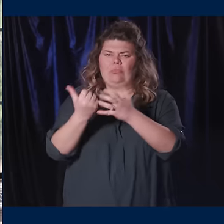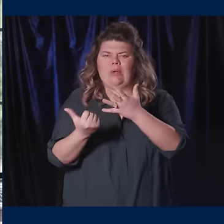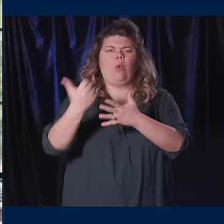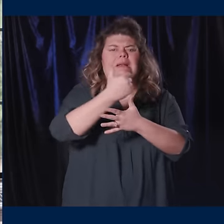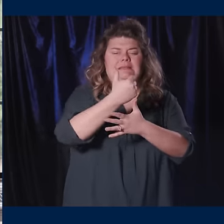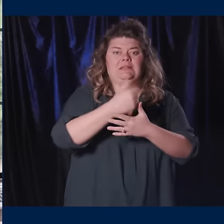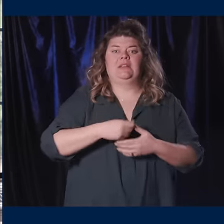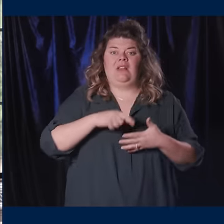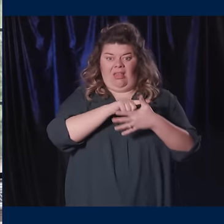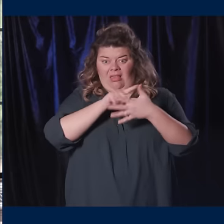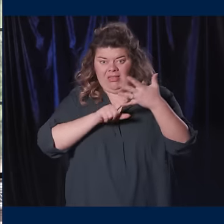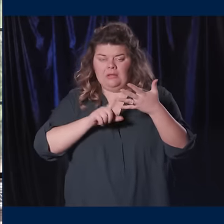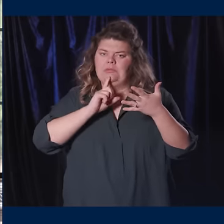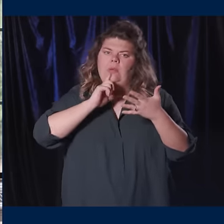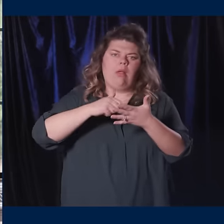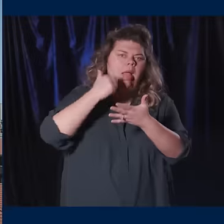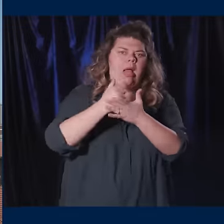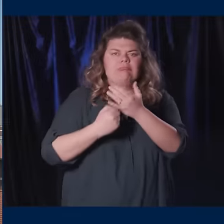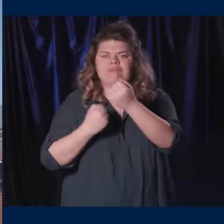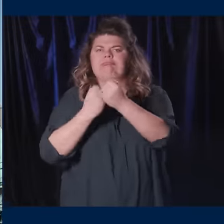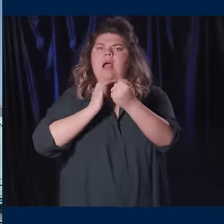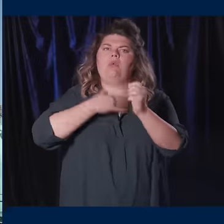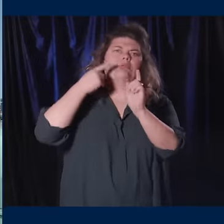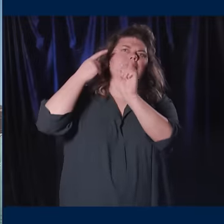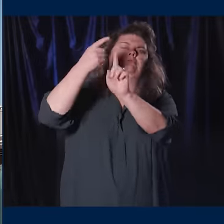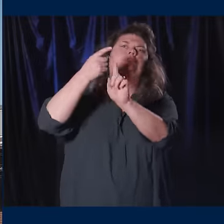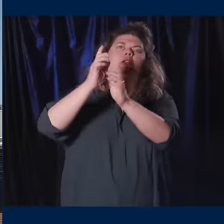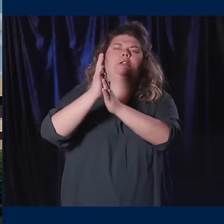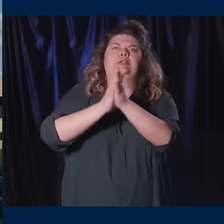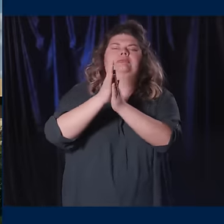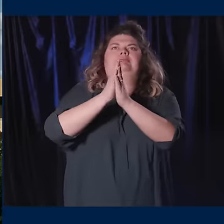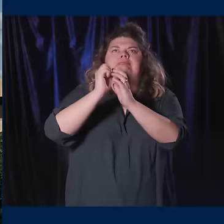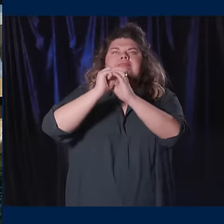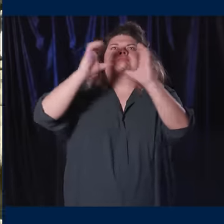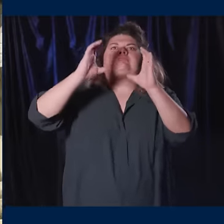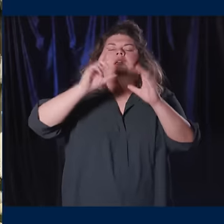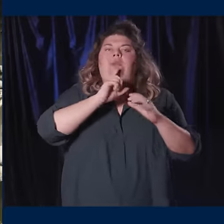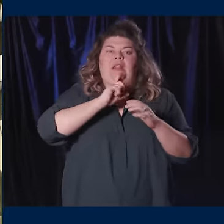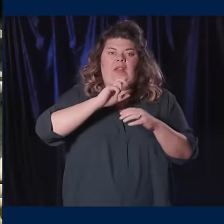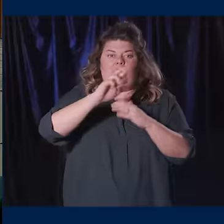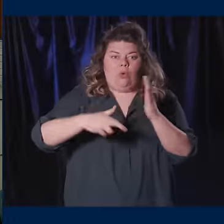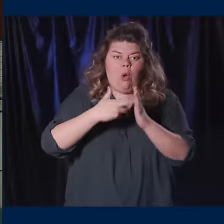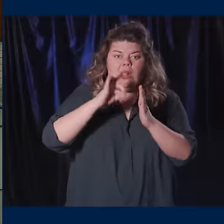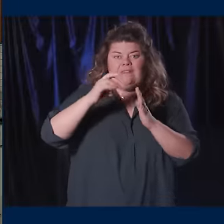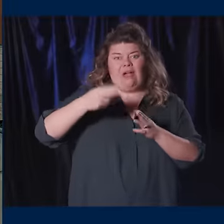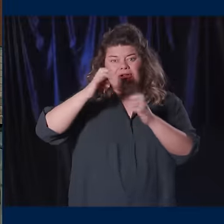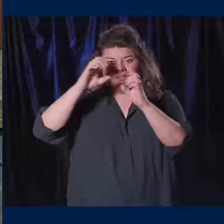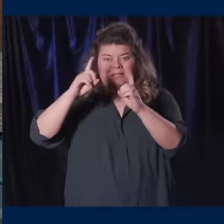These are designed to advance our mission, and to boldly affirm the critical role of higher education in society for